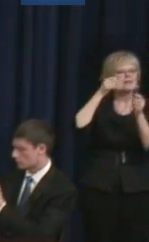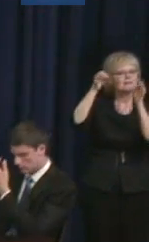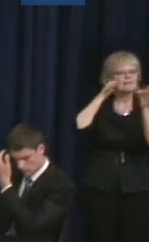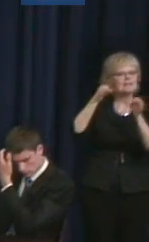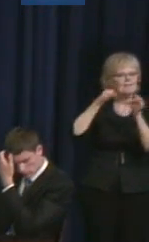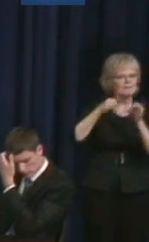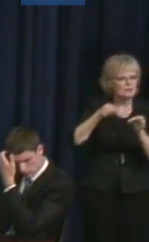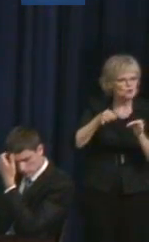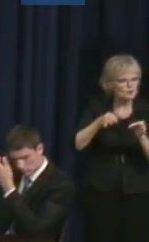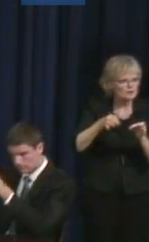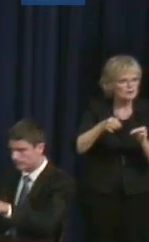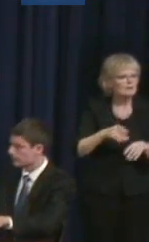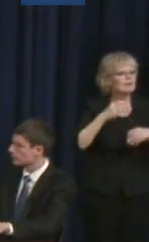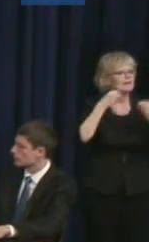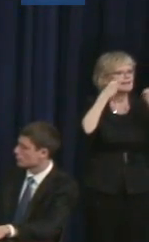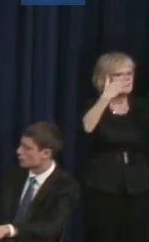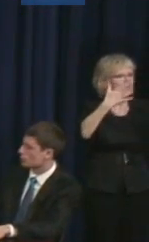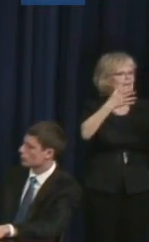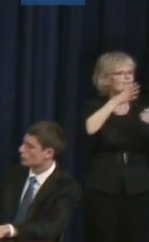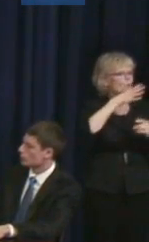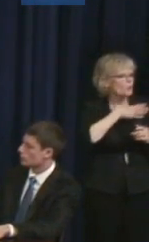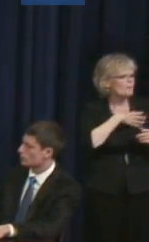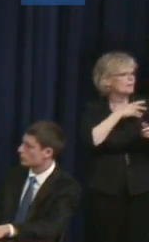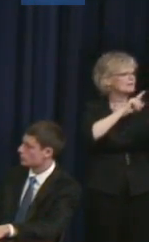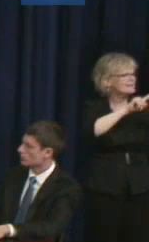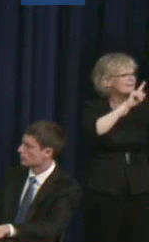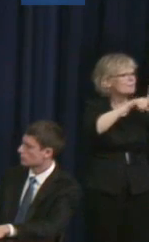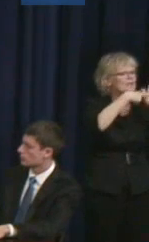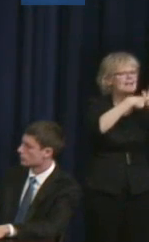as many examples of empowerment as possible,